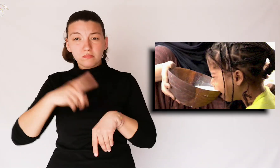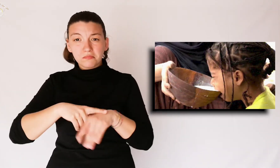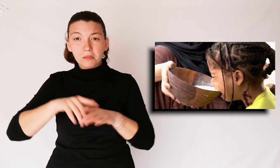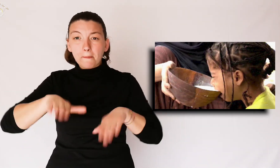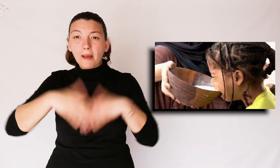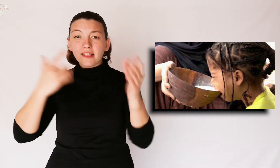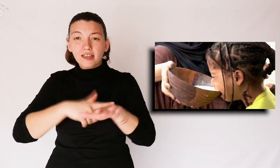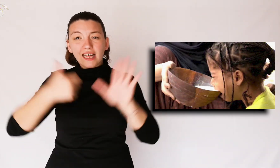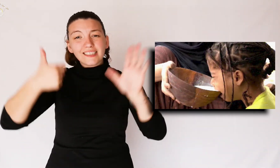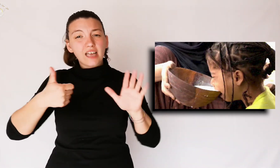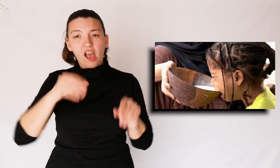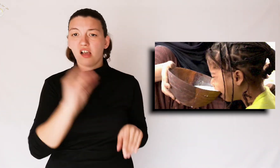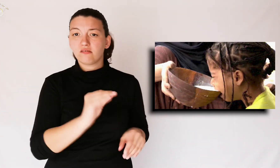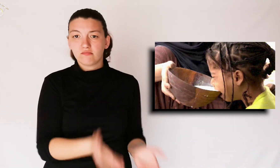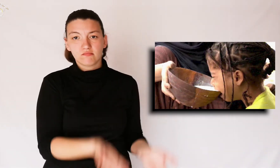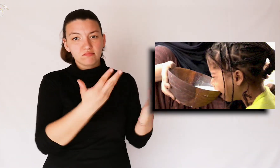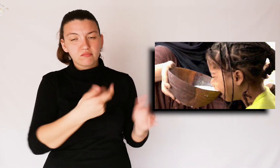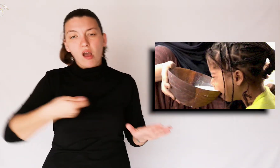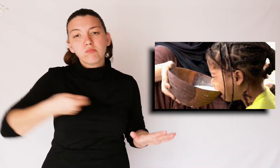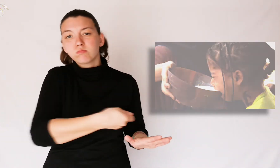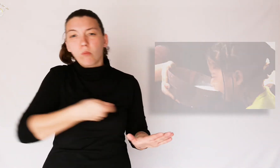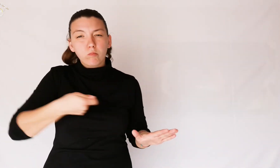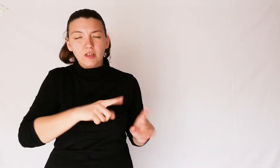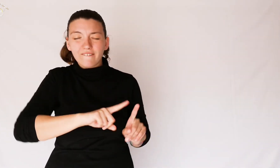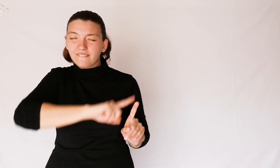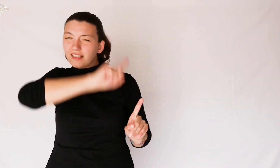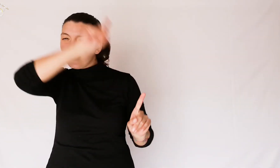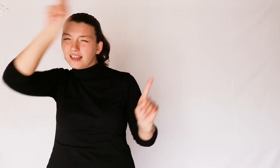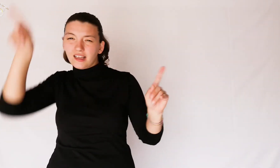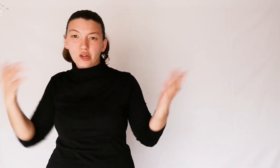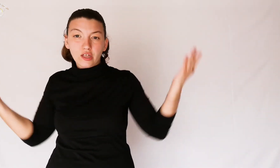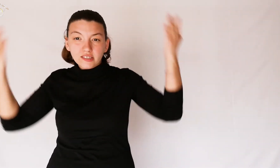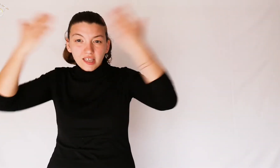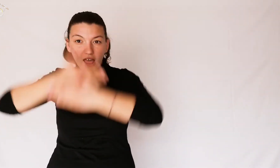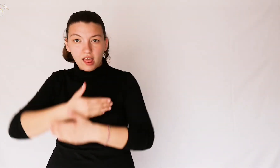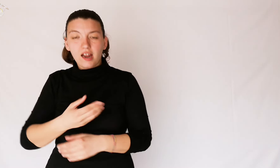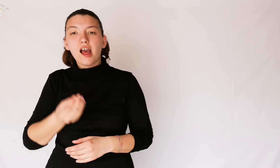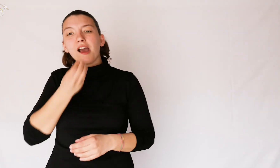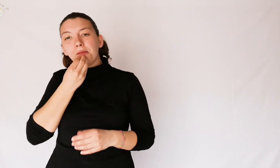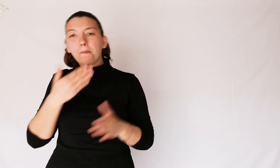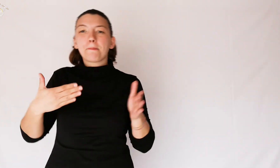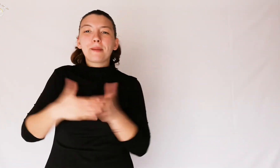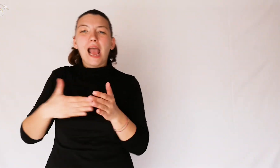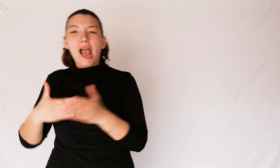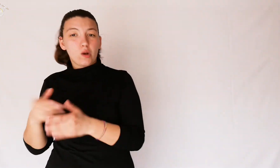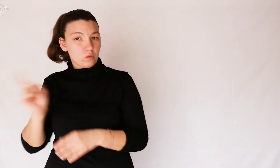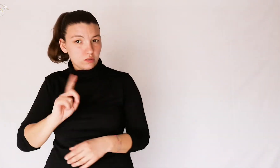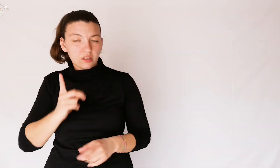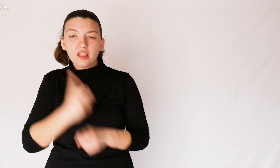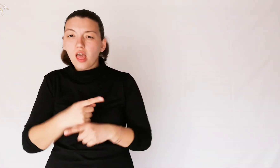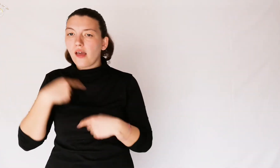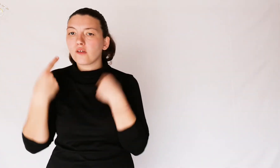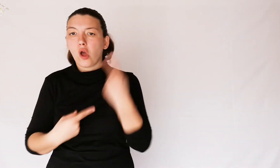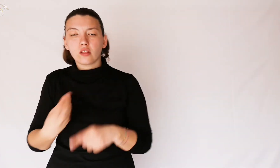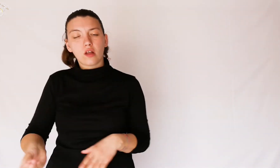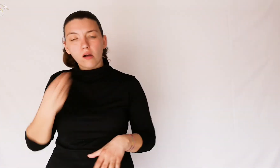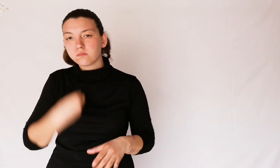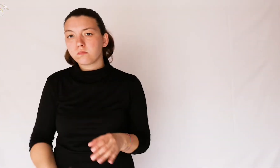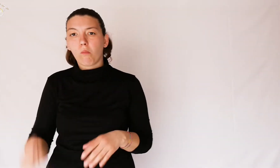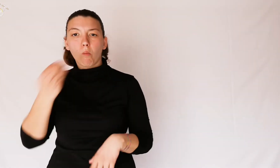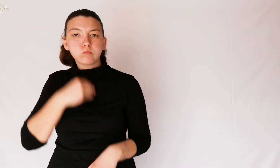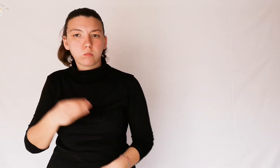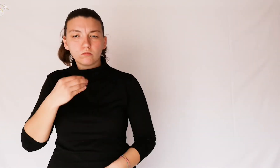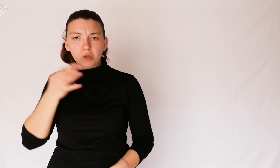from 6 in the morning until the evening without breaks because they have to continue to eat.